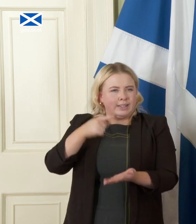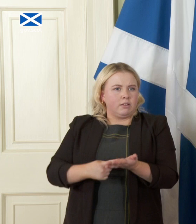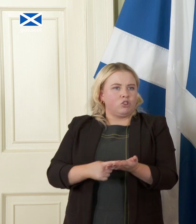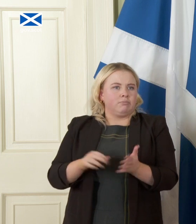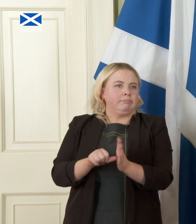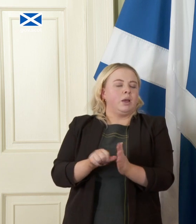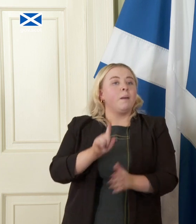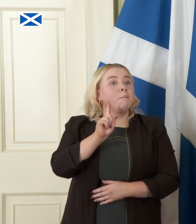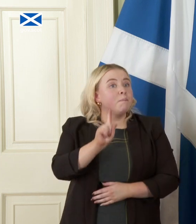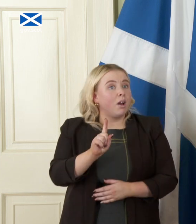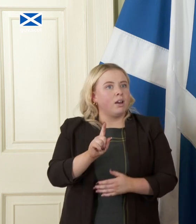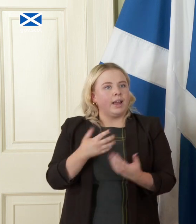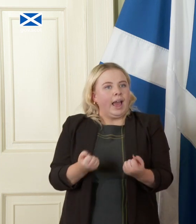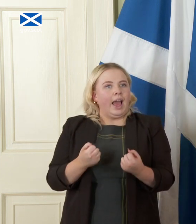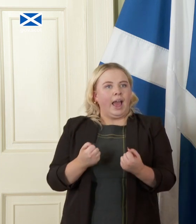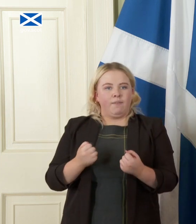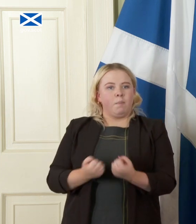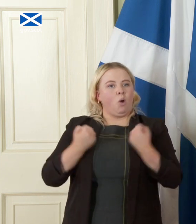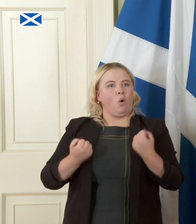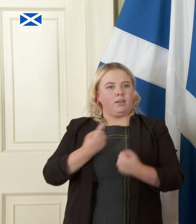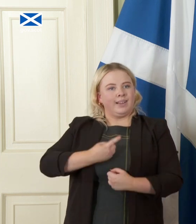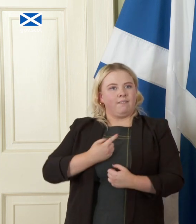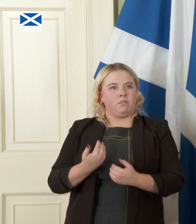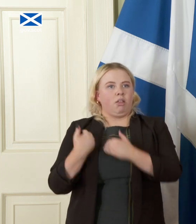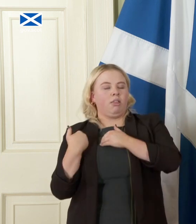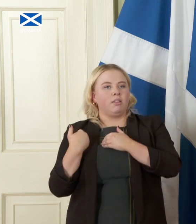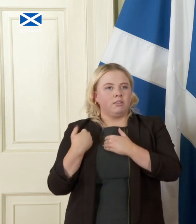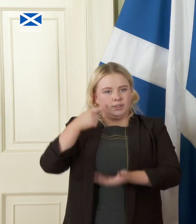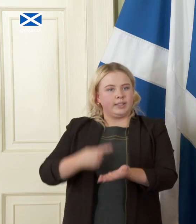make those choices at our own hand rather than be constrained by decisions that are taken elsewhere.